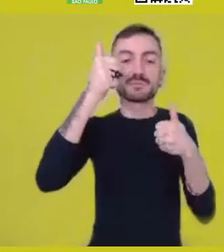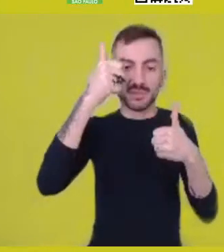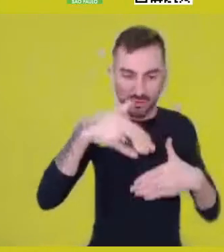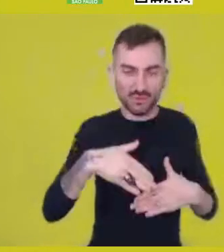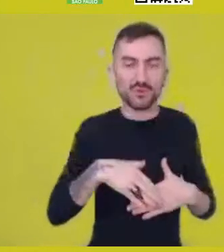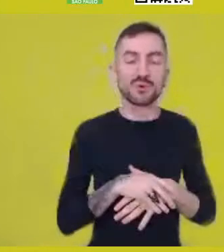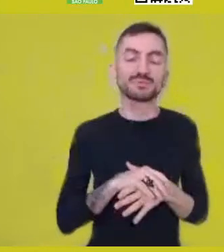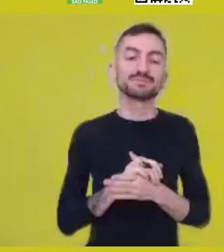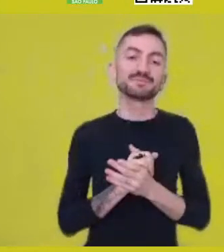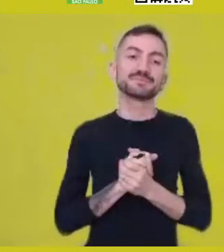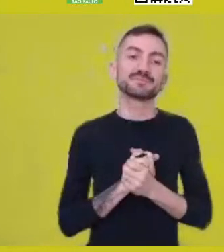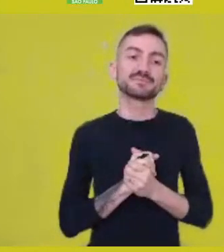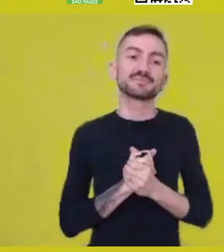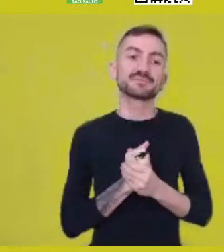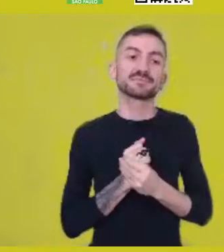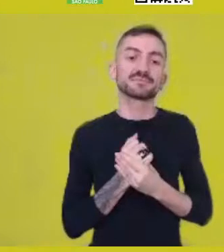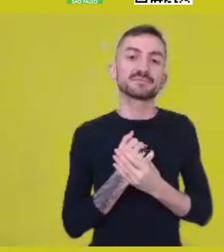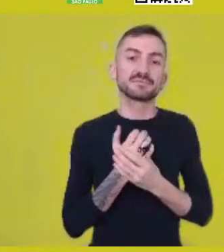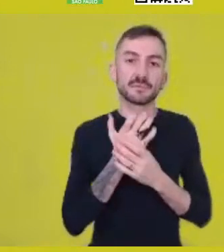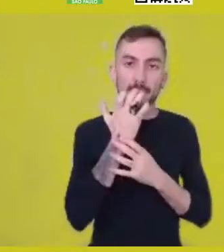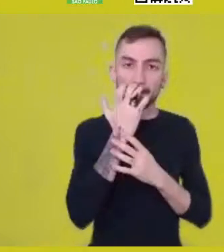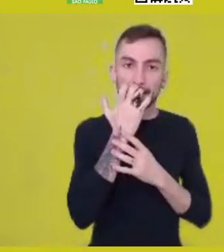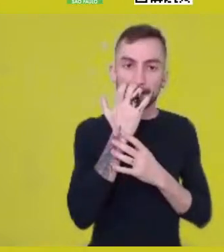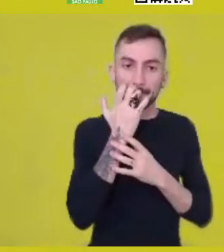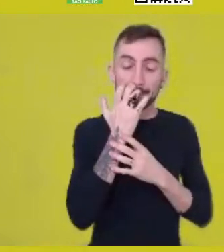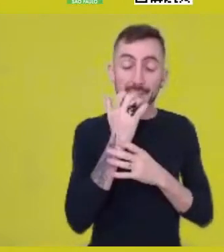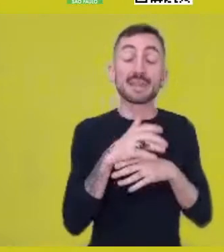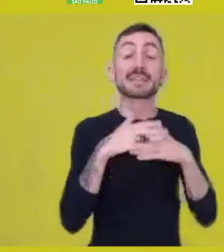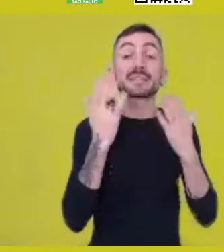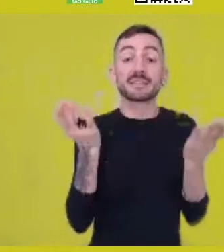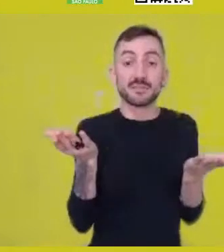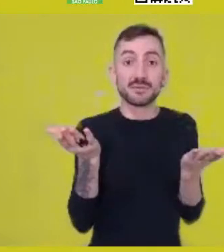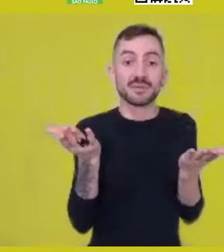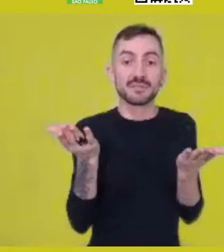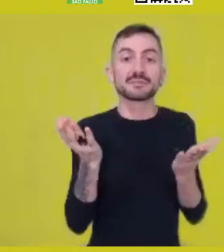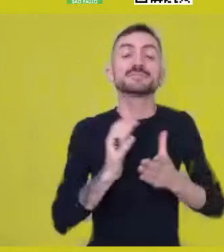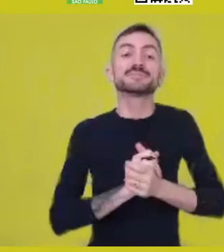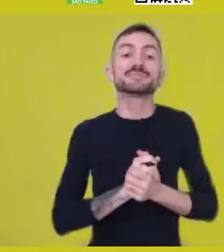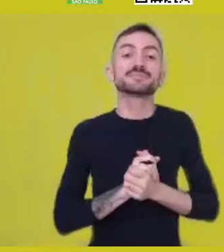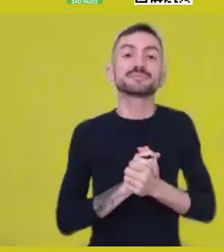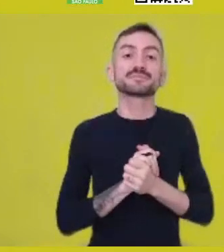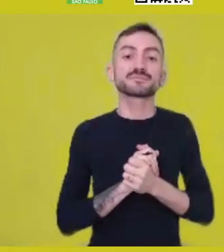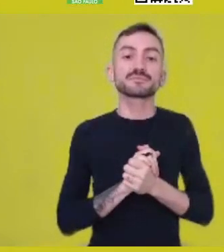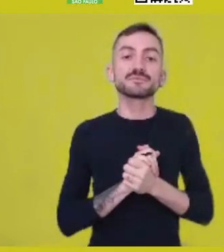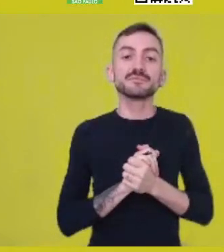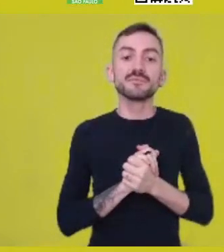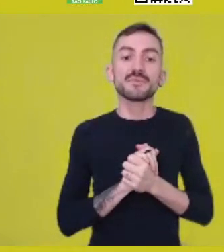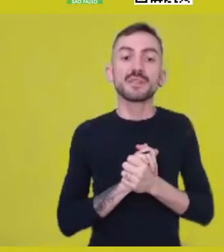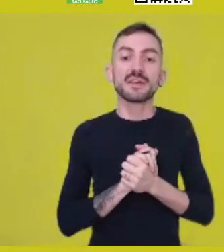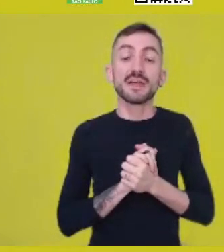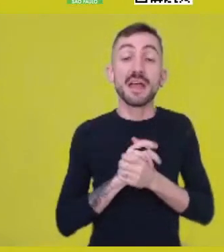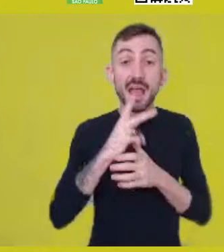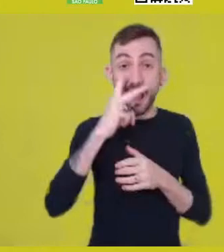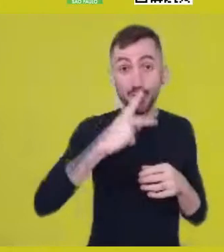So, autonomy happens as a singularity in the world